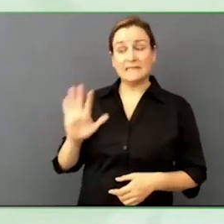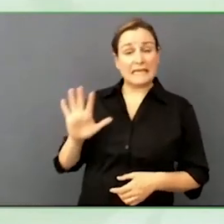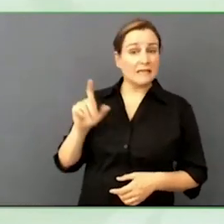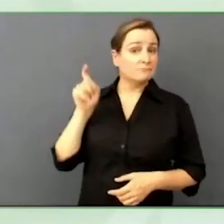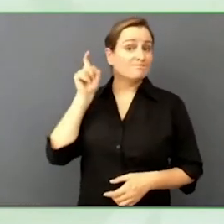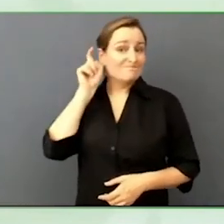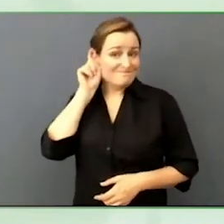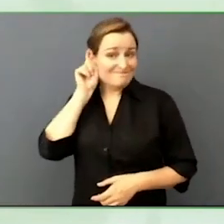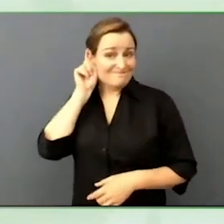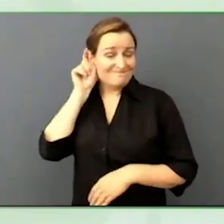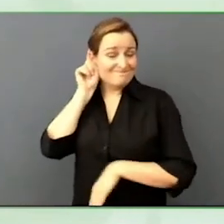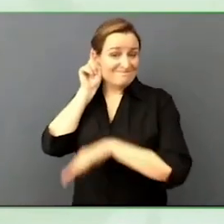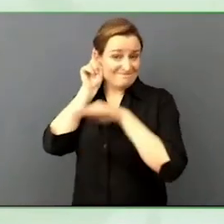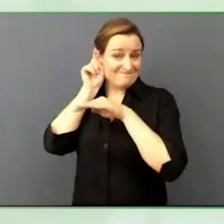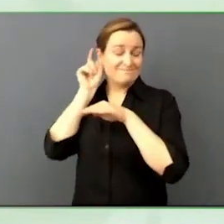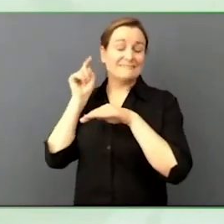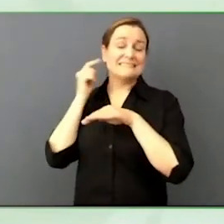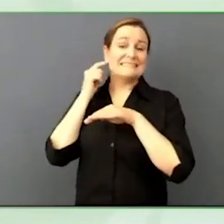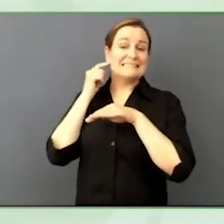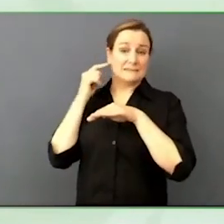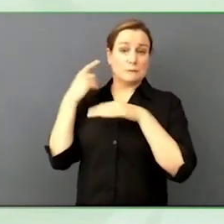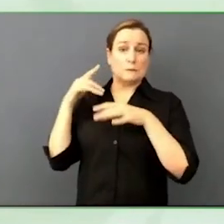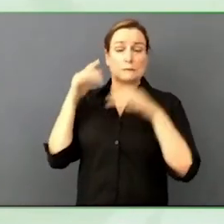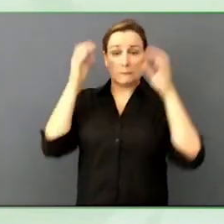When he was younger, he would grow his hair out to hide that.